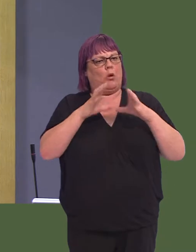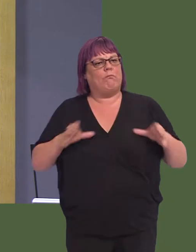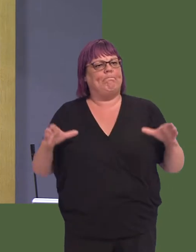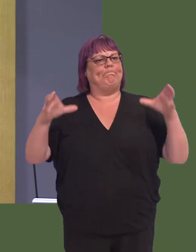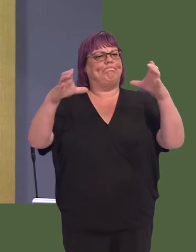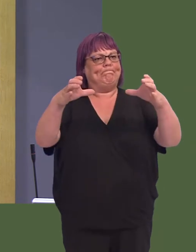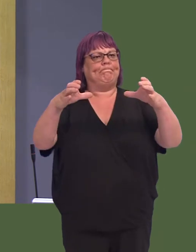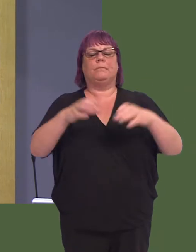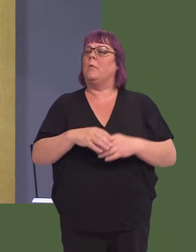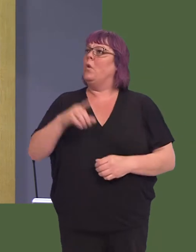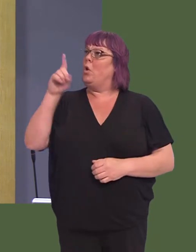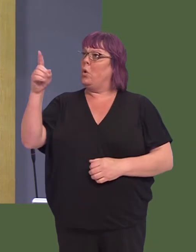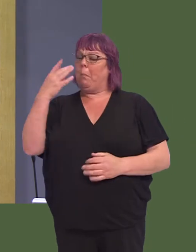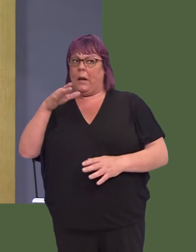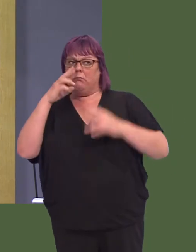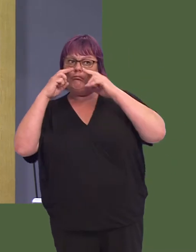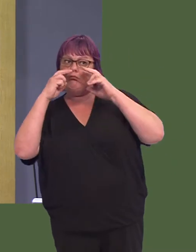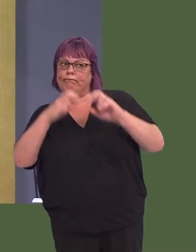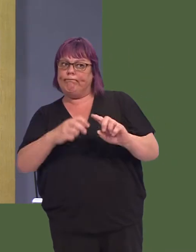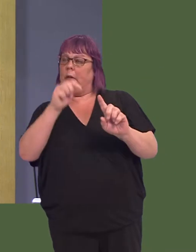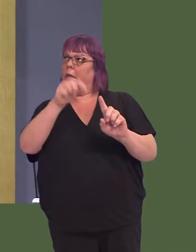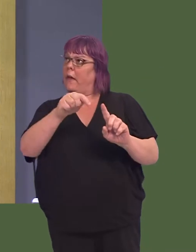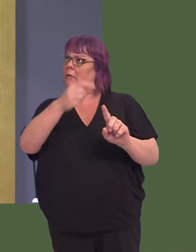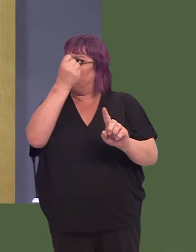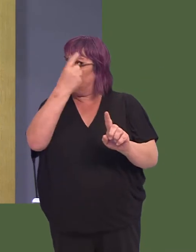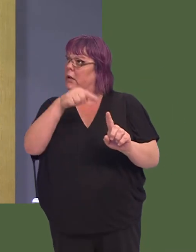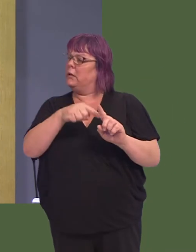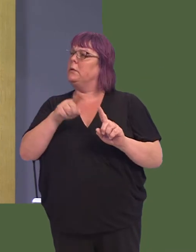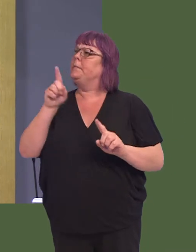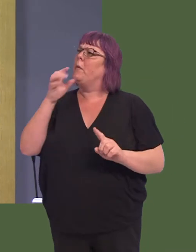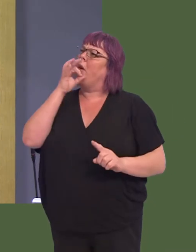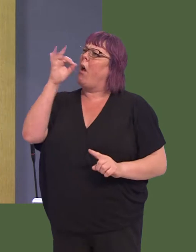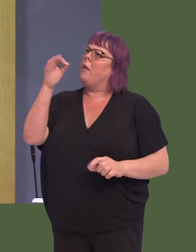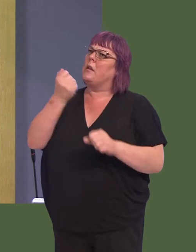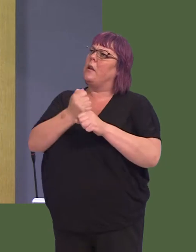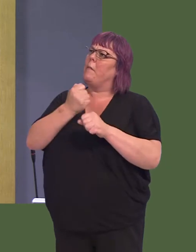So, where are you with looking into that concept and what are you as Government doing in terms